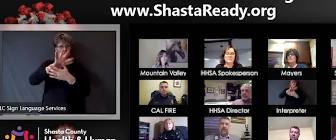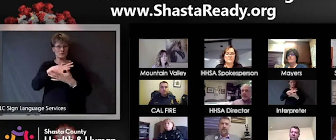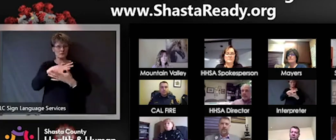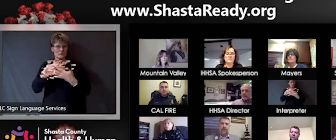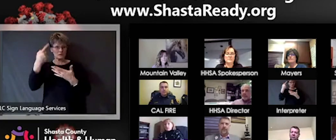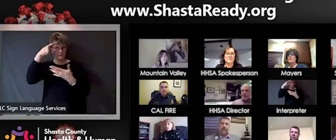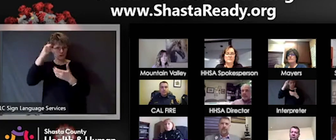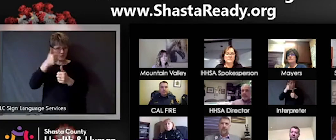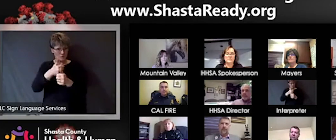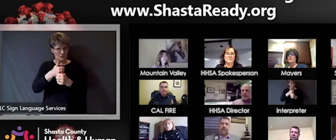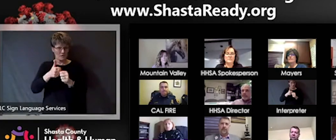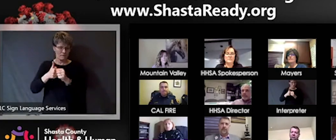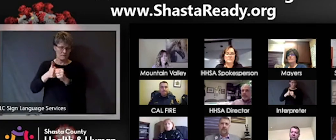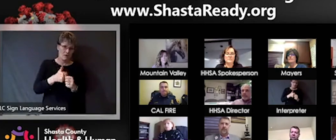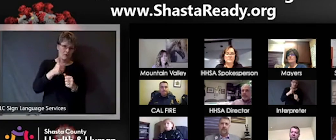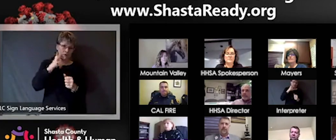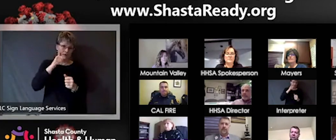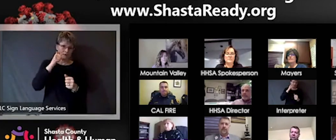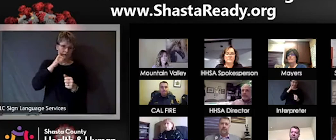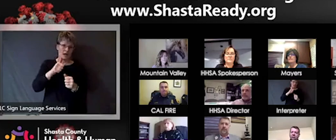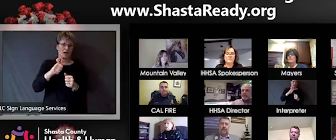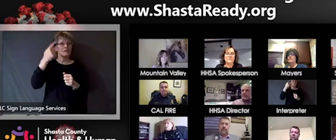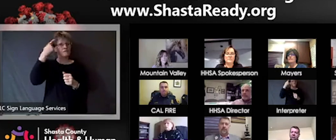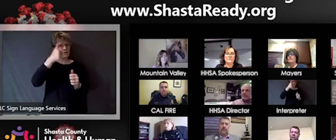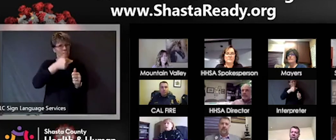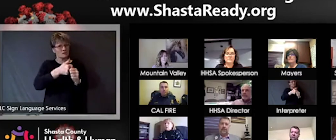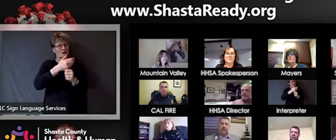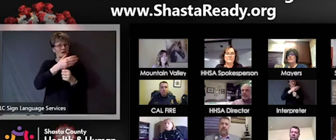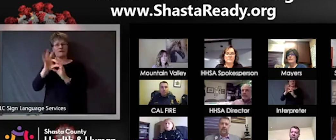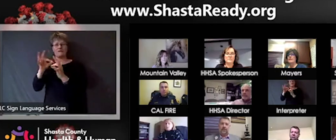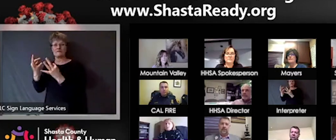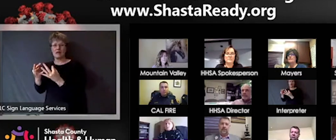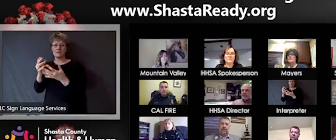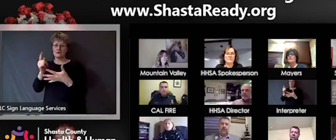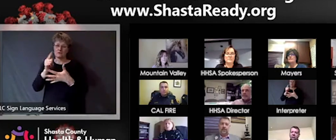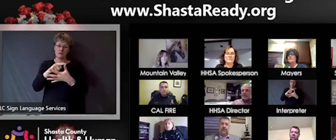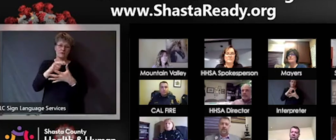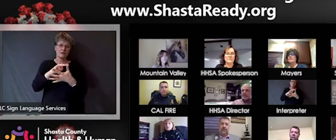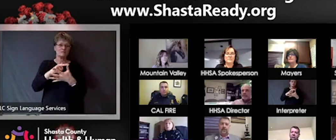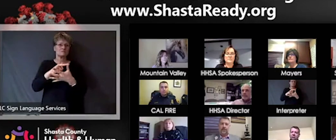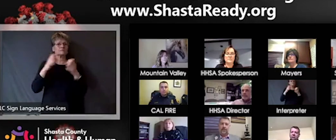for your family that would include like physical exercise, 30 to 60 minutes a day